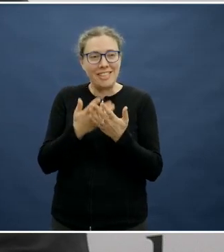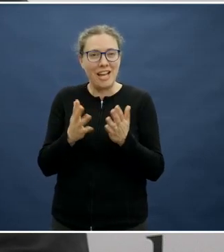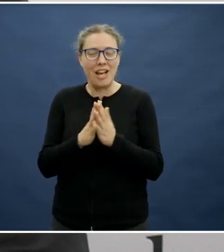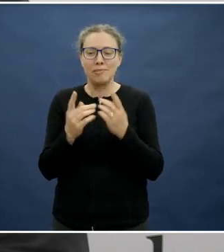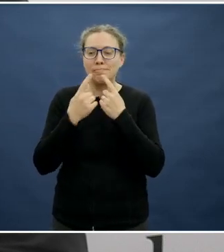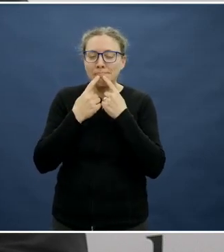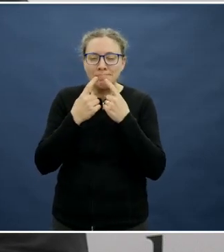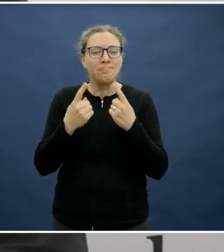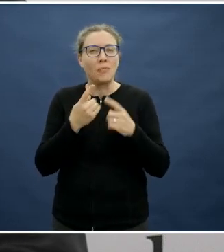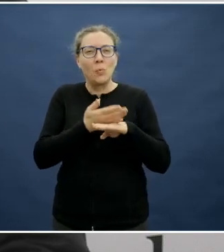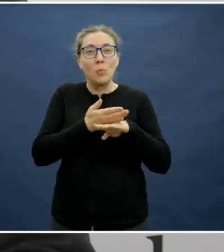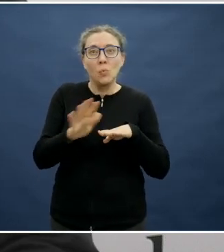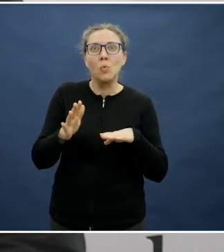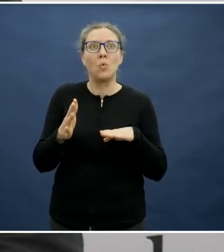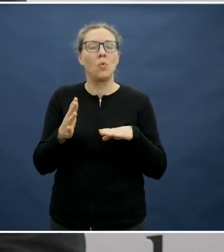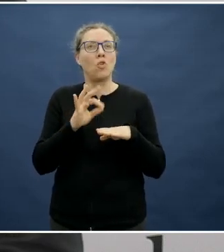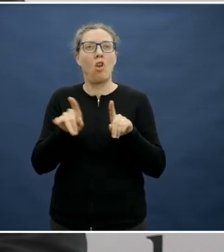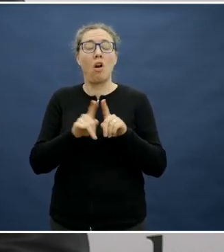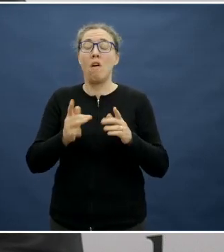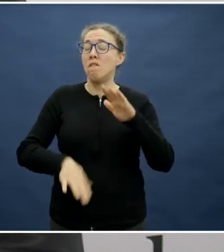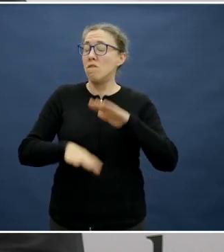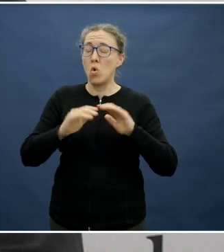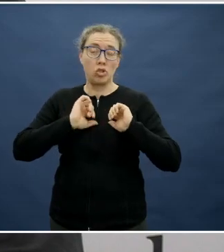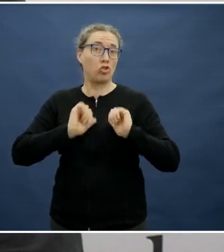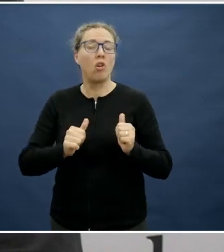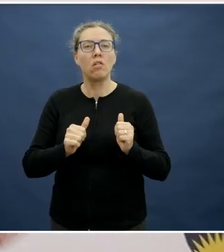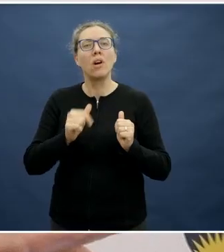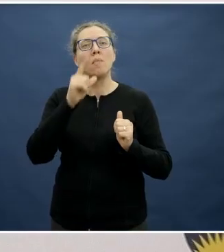things, they aren't, I suppose, as shocked by them when they do eventually taste them. It's interesting.